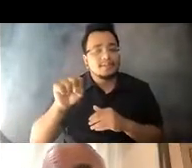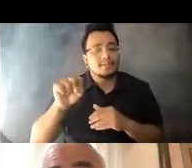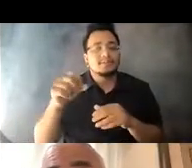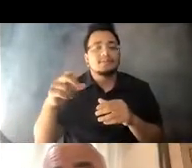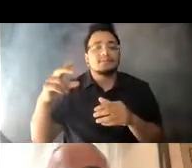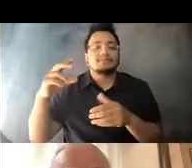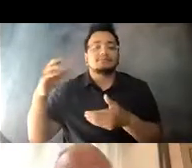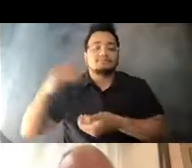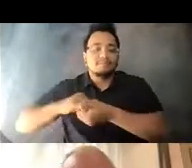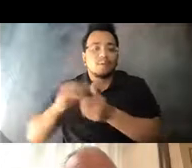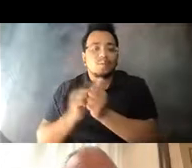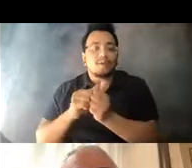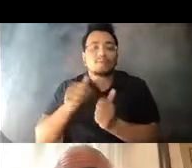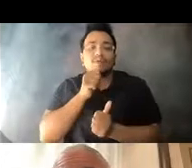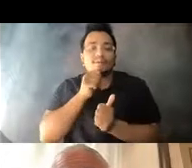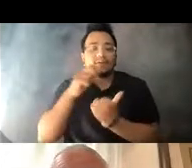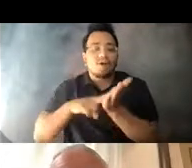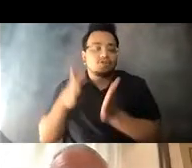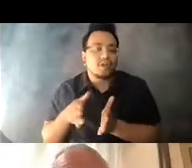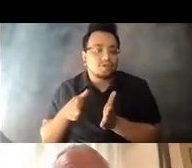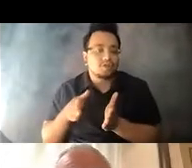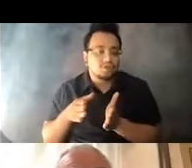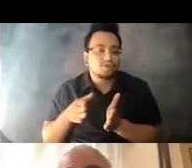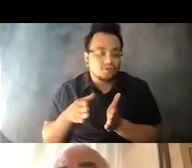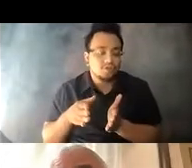14:38:08 We didn't have the internal capacity in drivers or equipment that we brought on